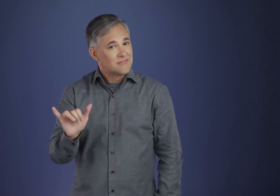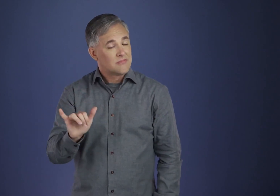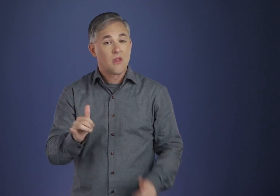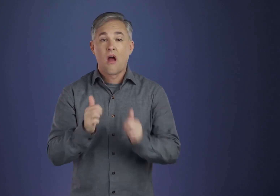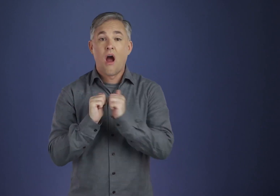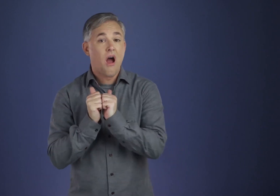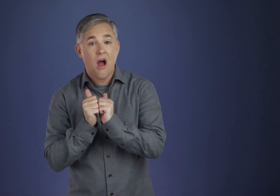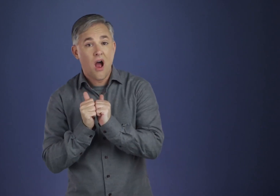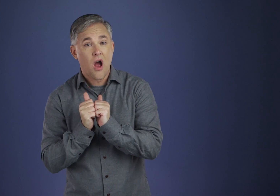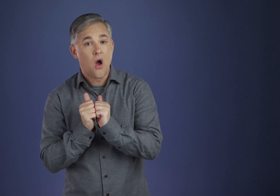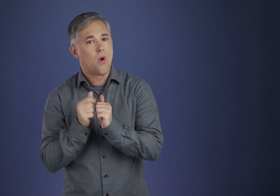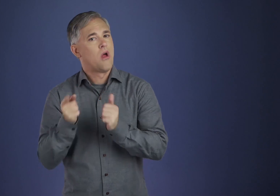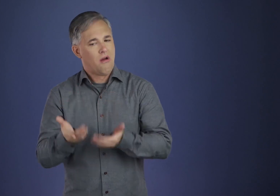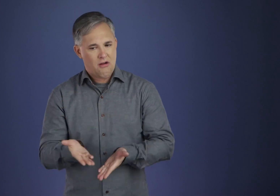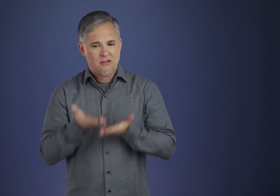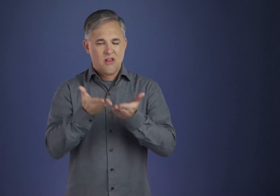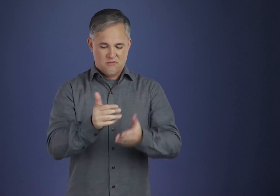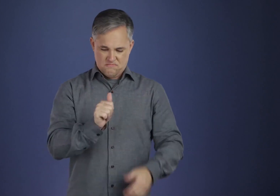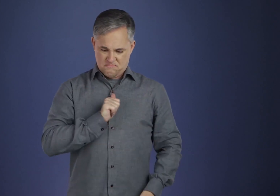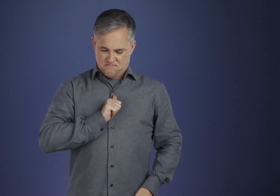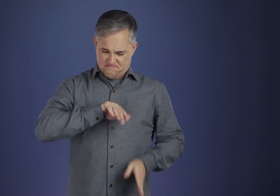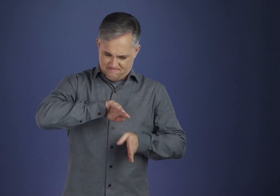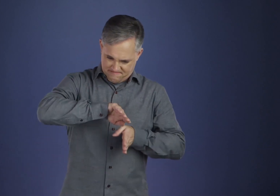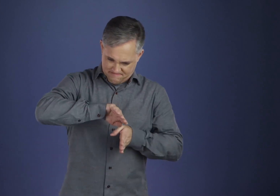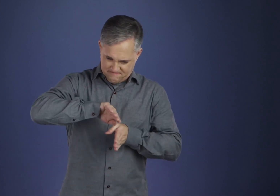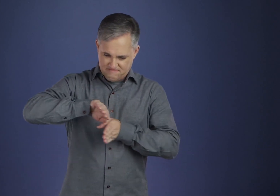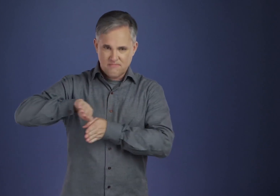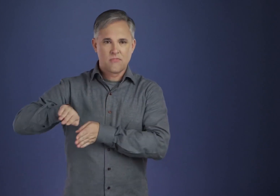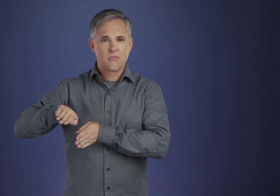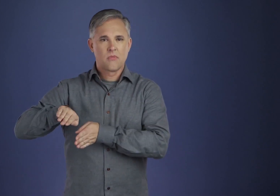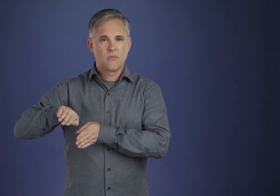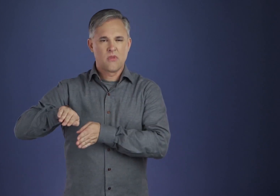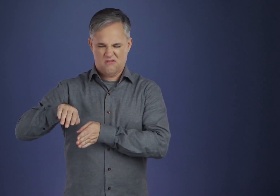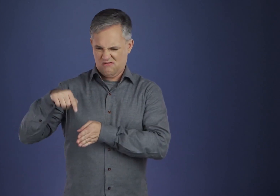This he would try to do by what he called self-forgetting.